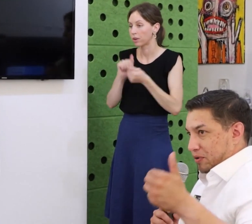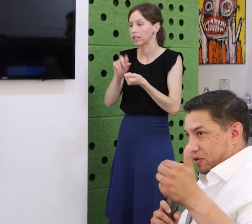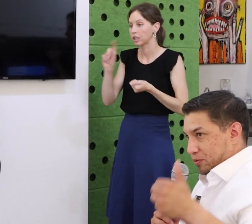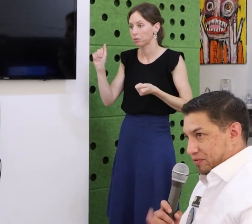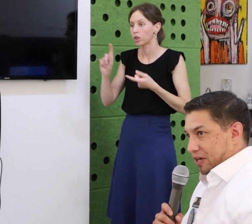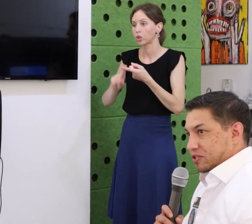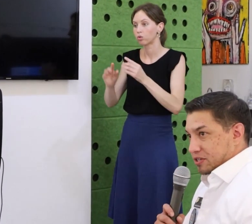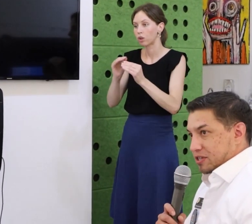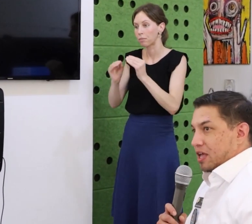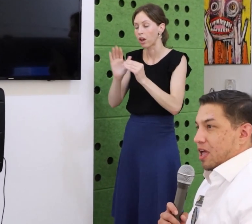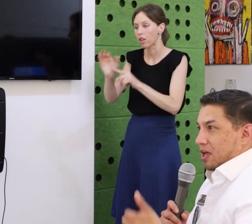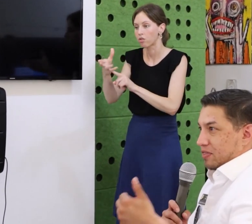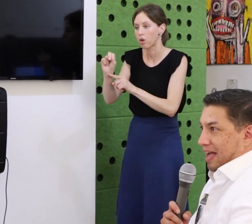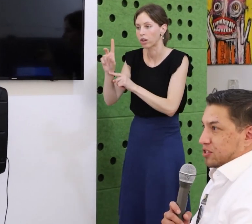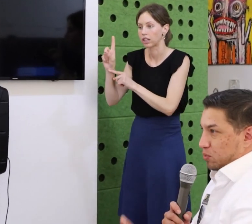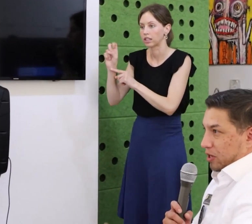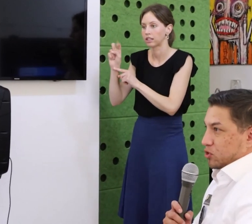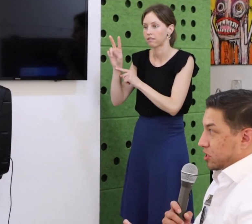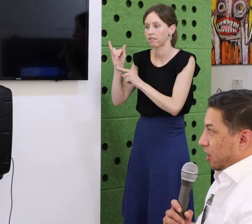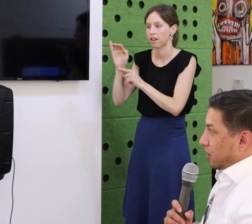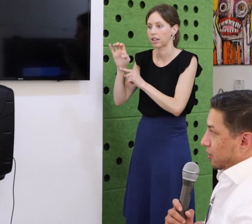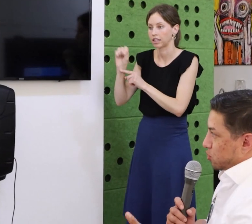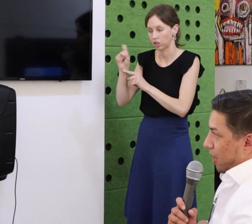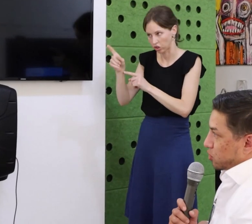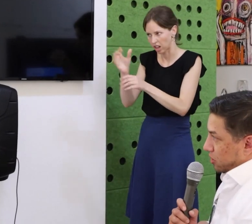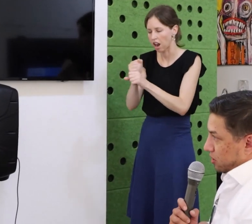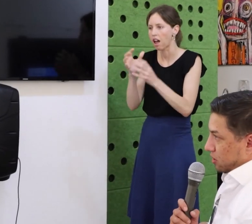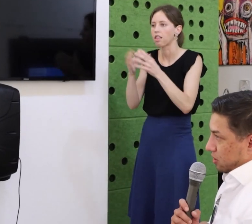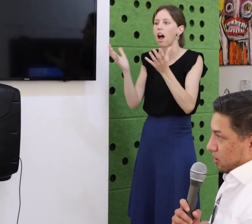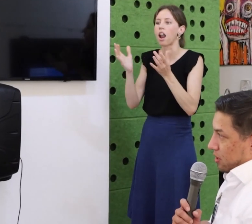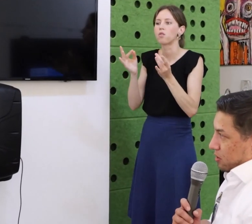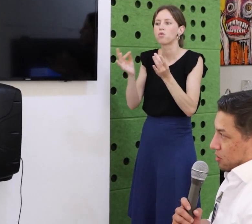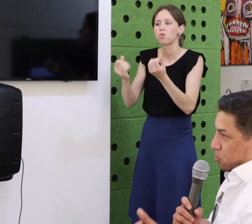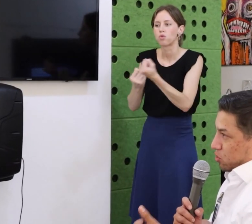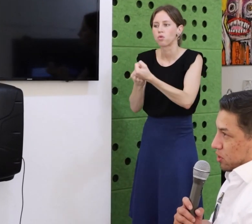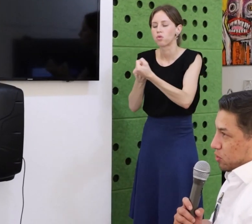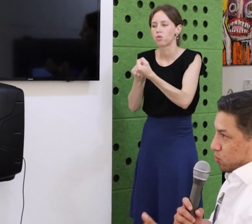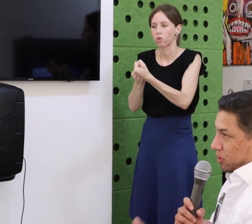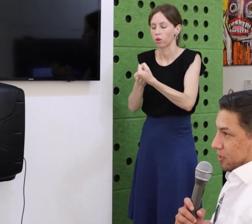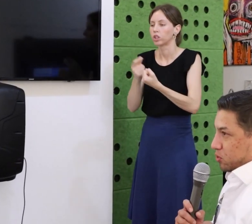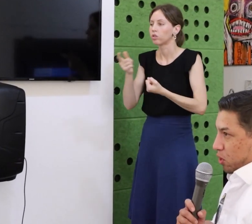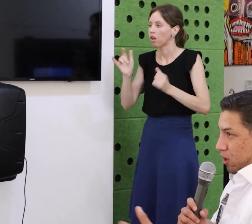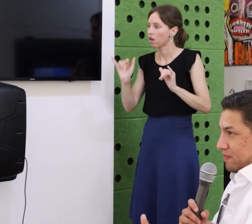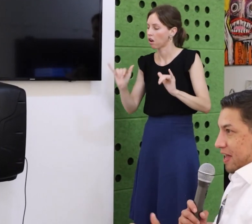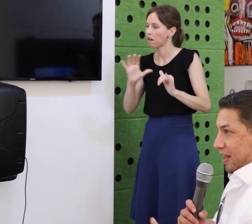She went on to win that tough district and to be the first